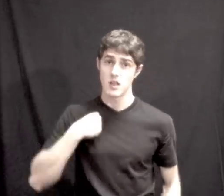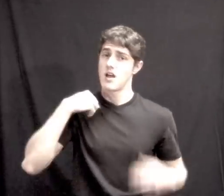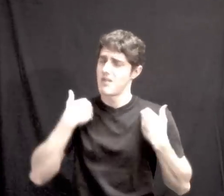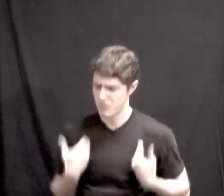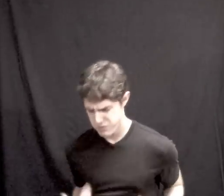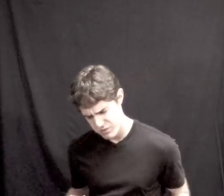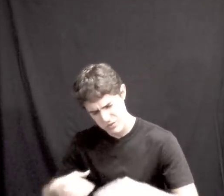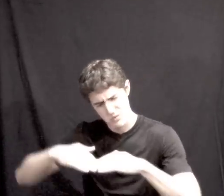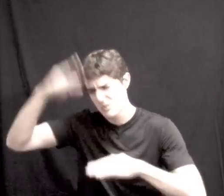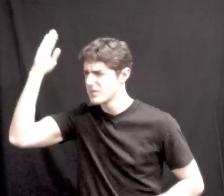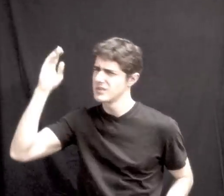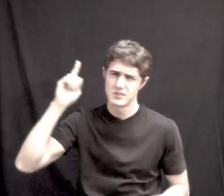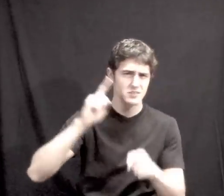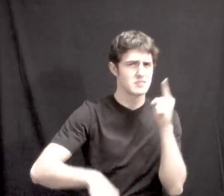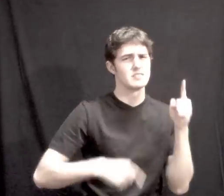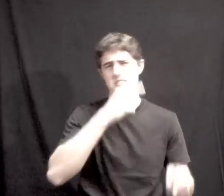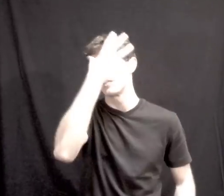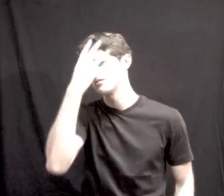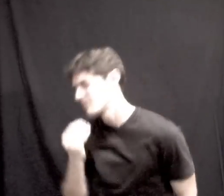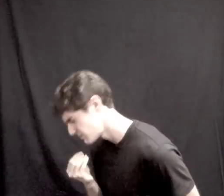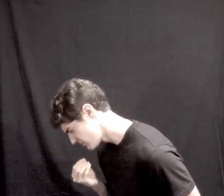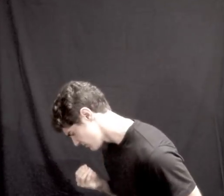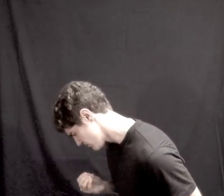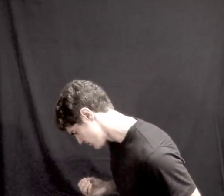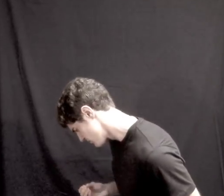When I'm far too tired to fall asleep I TIRED EXCESSIVE, CANT SLEEP